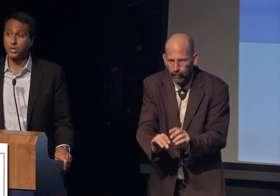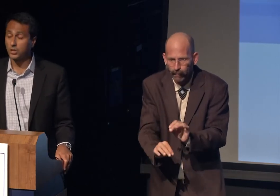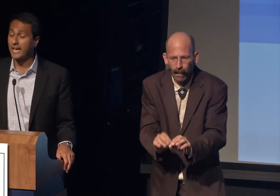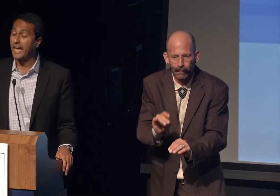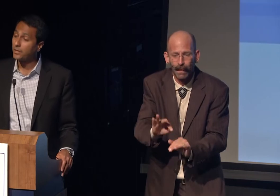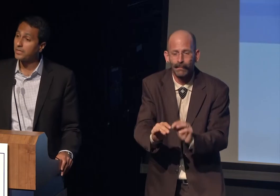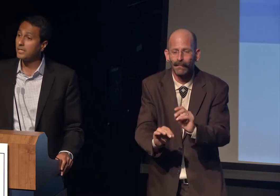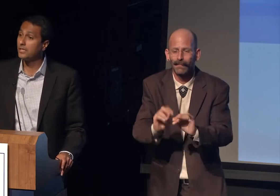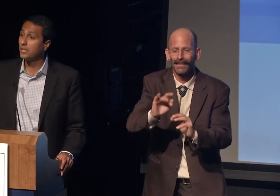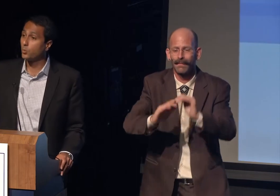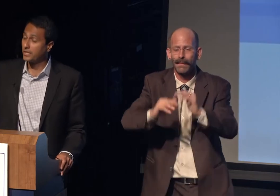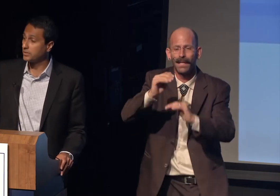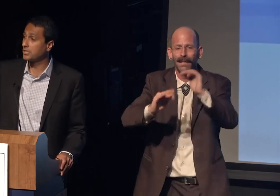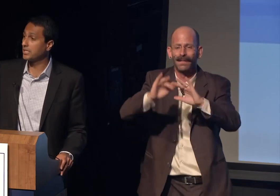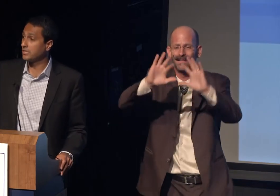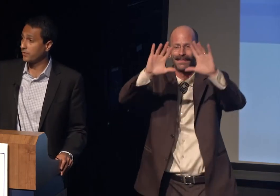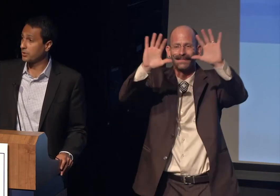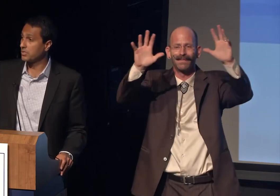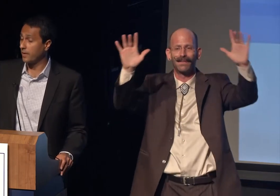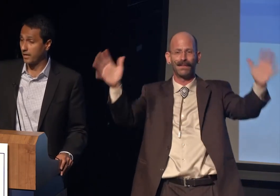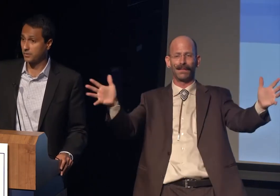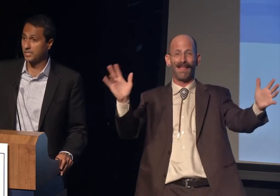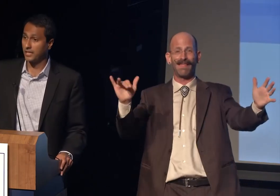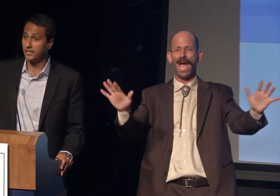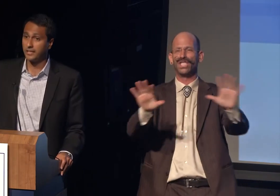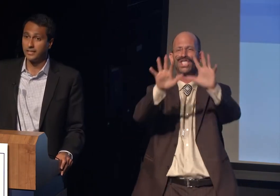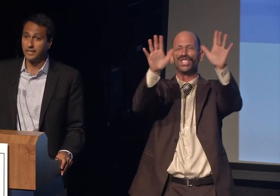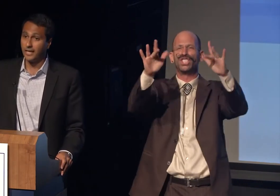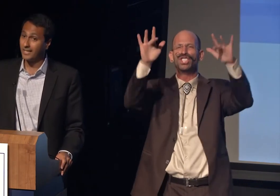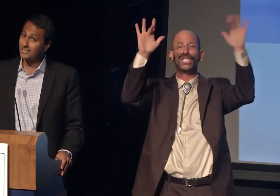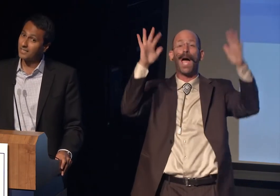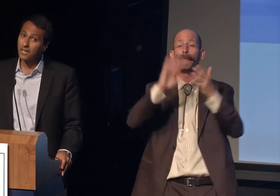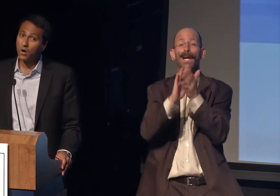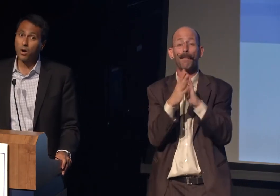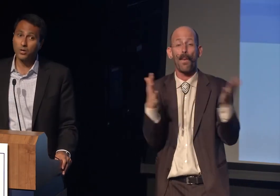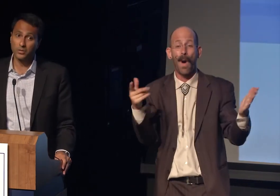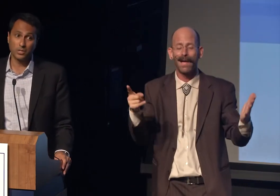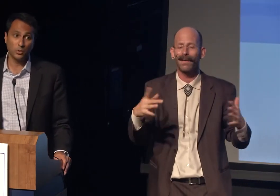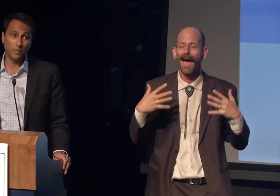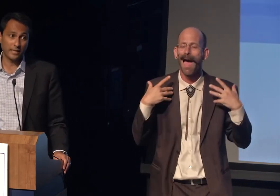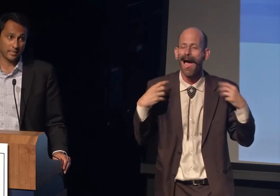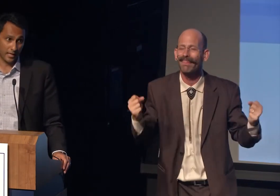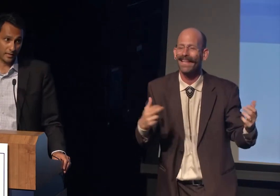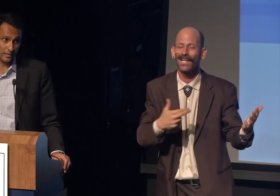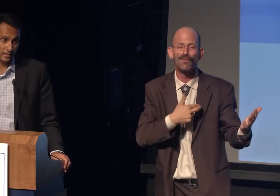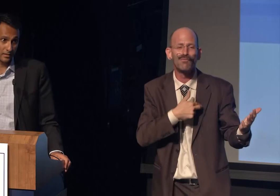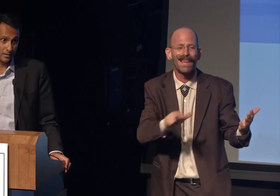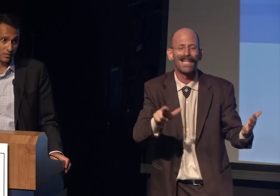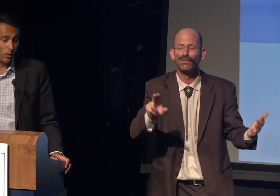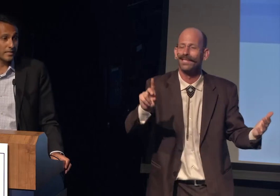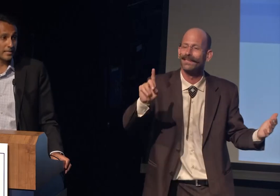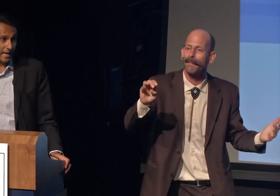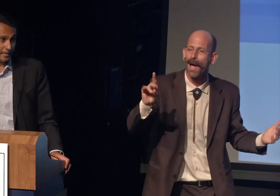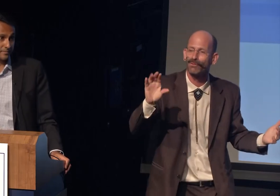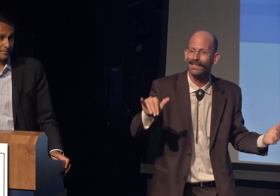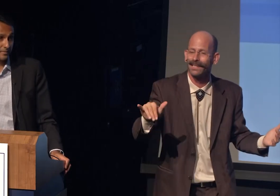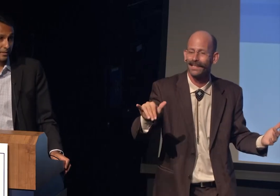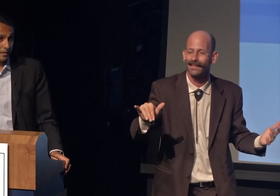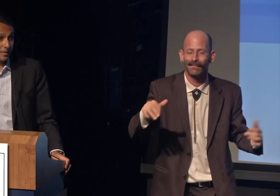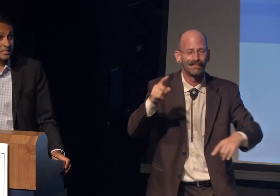called a healthy, religiously diverse democracy and it's harder than you might think. Why?